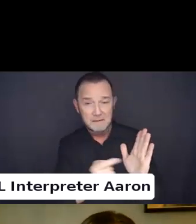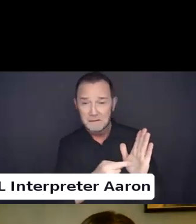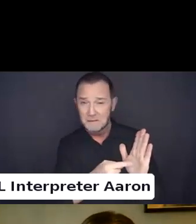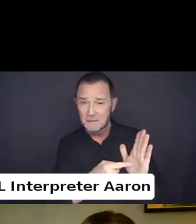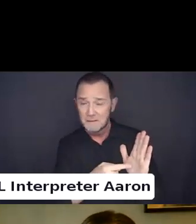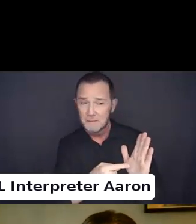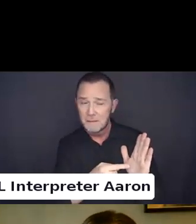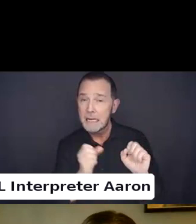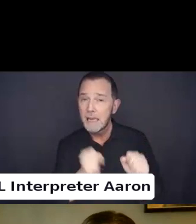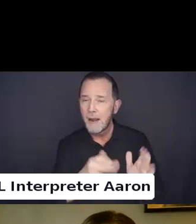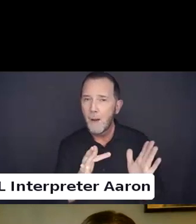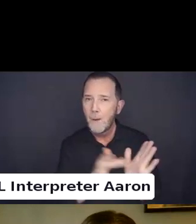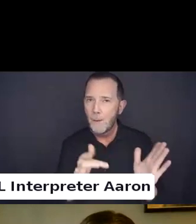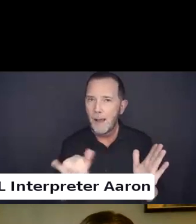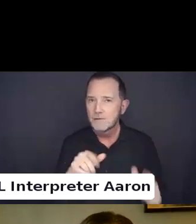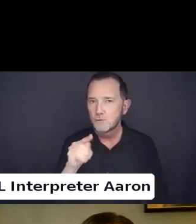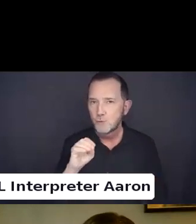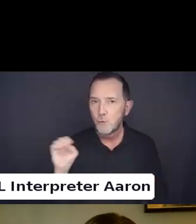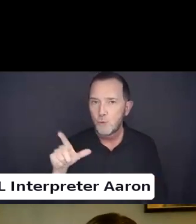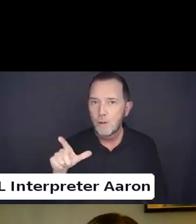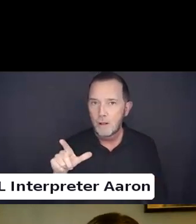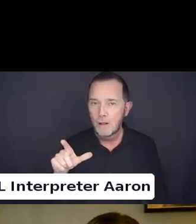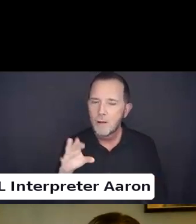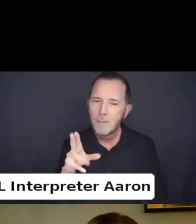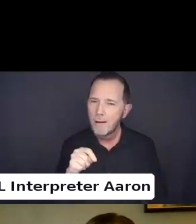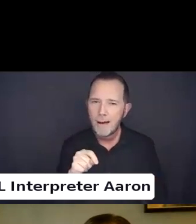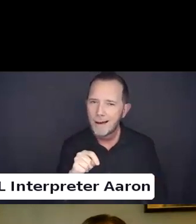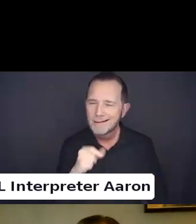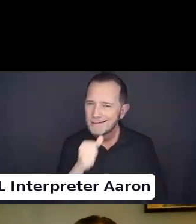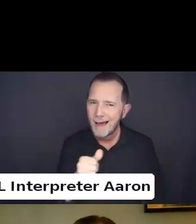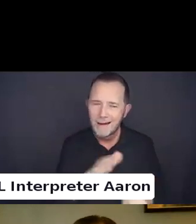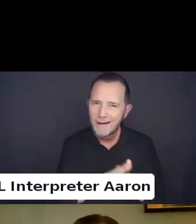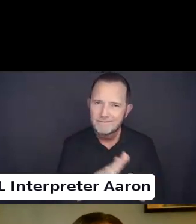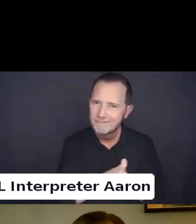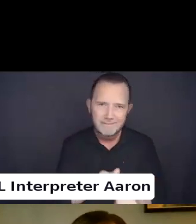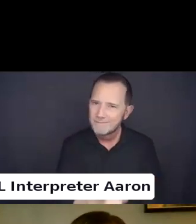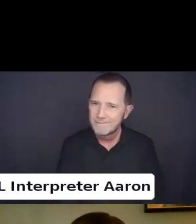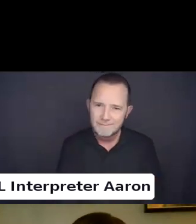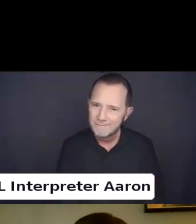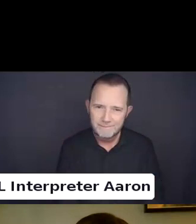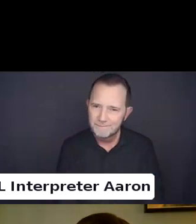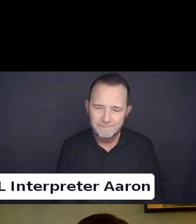But they are not everything. And they are not sufficient. And we are kind of sad.